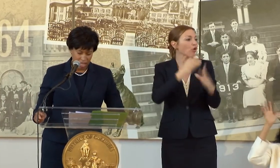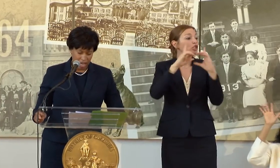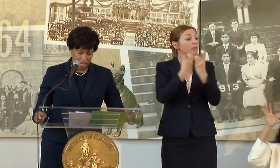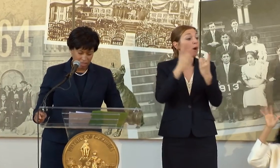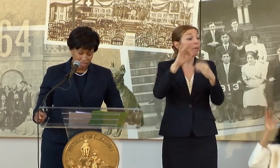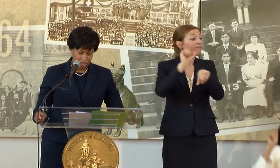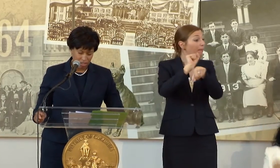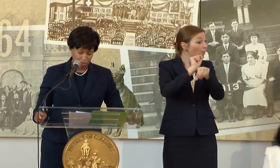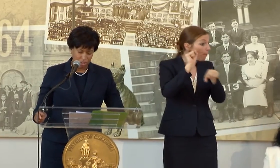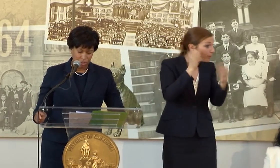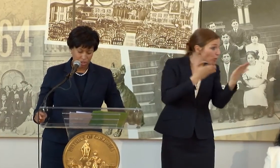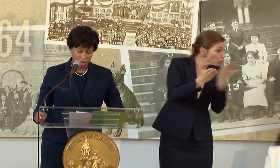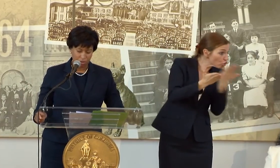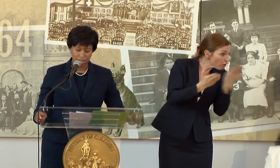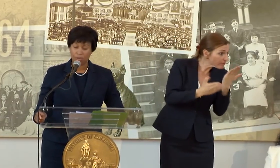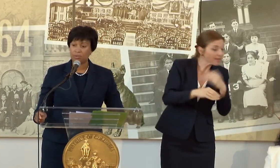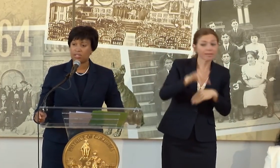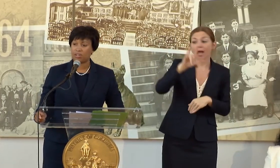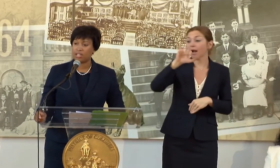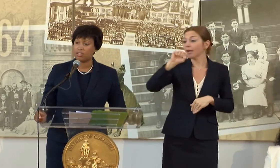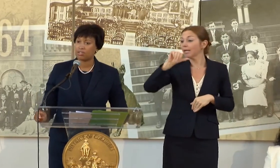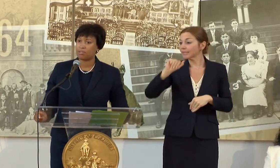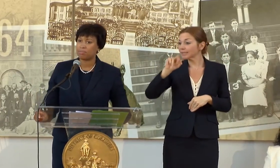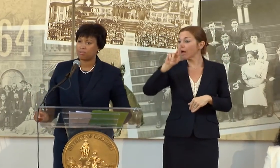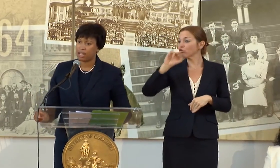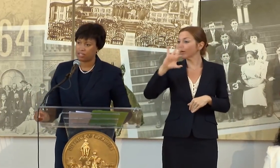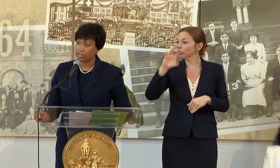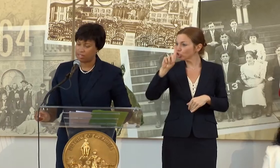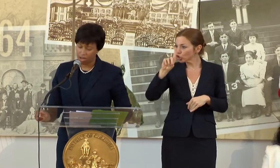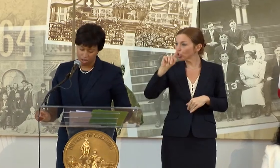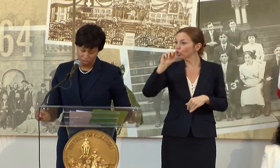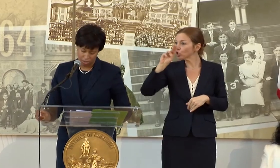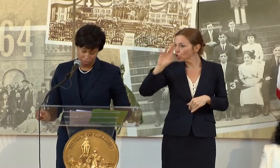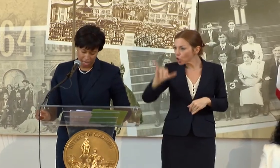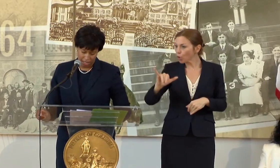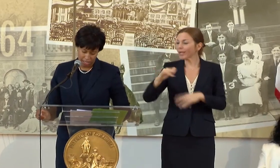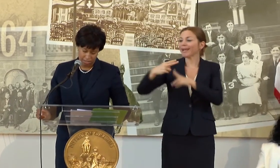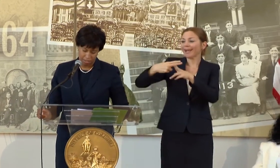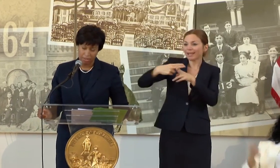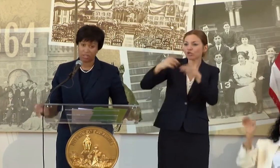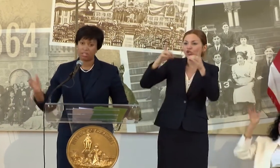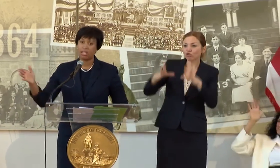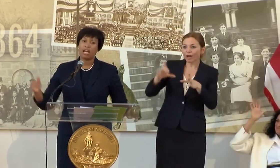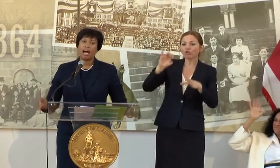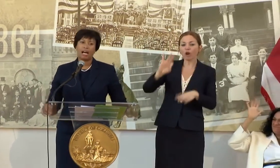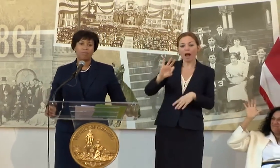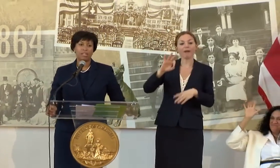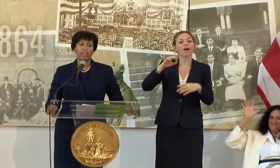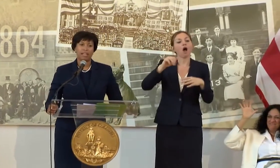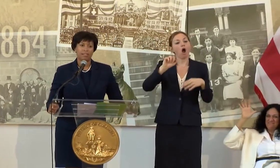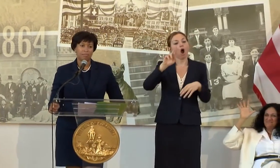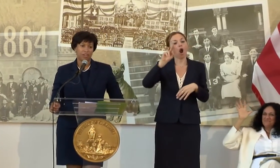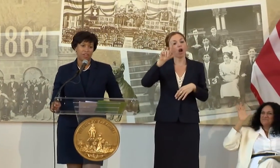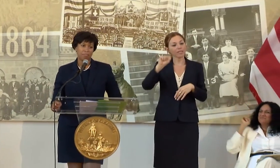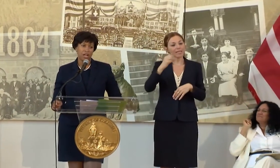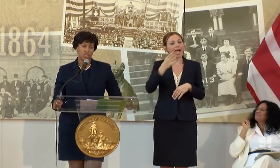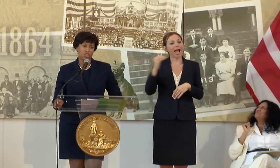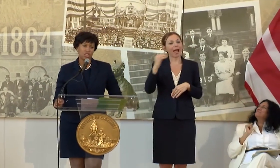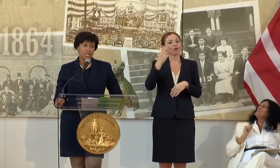LISA RICHARD TONY WHO WAS OUR INTERIM DIRECTOR AT THE ARTS AND HUMANITIES COMMISSION. WE THANK THEM VERY MUCH.